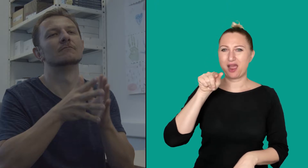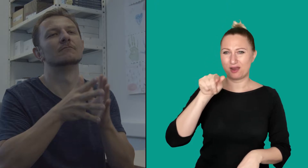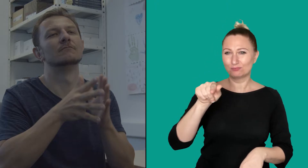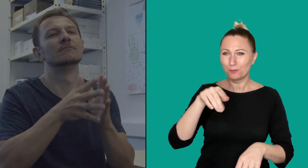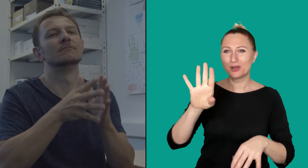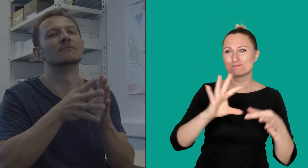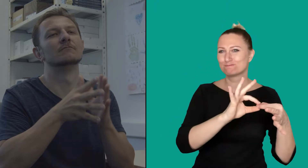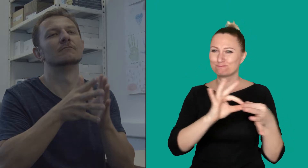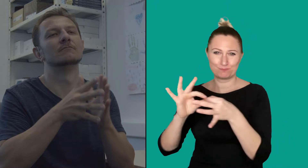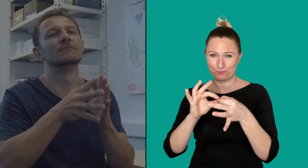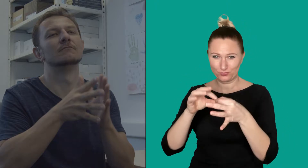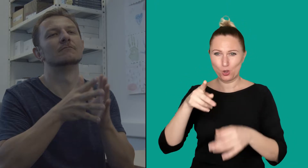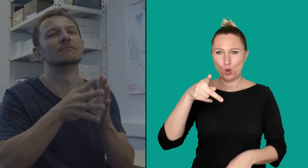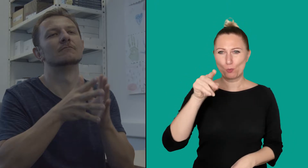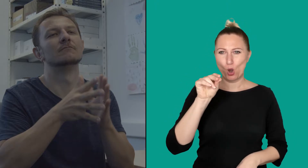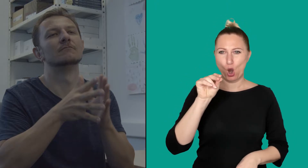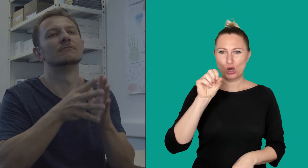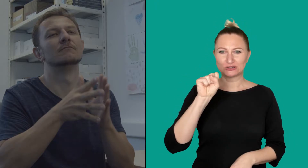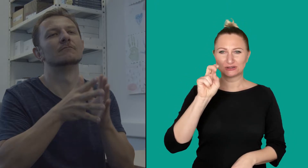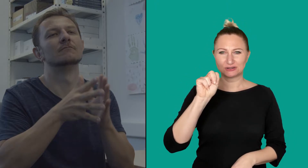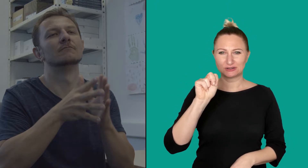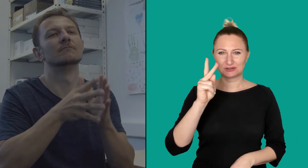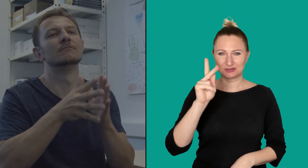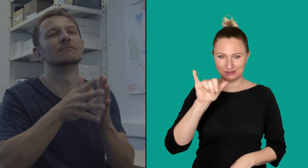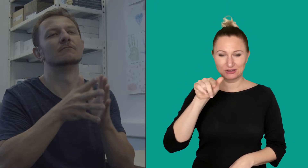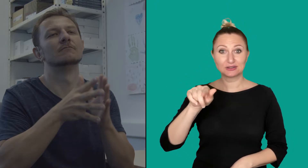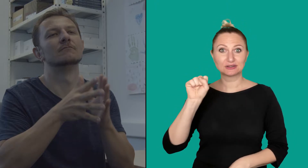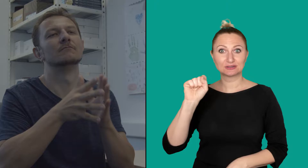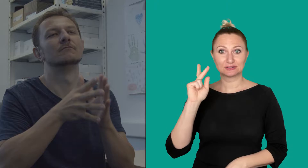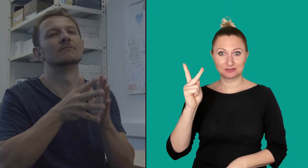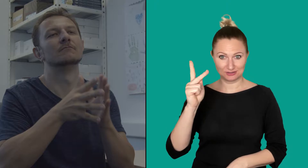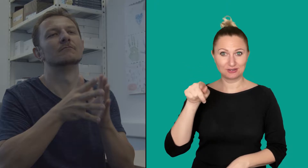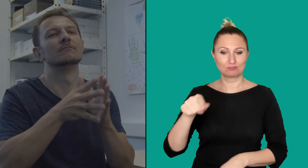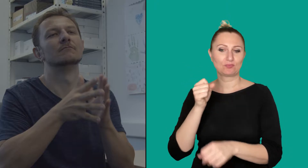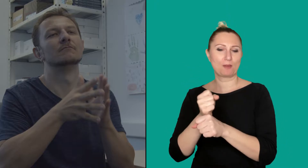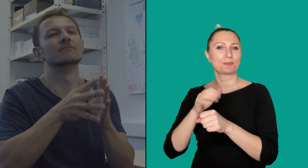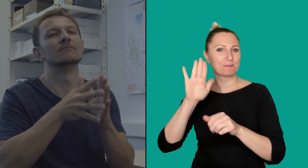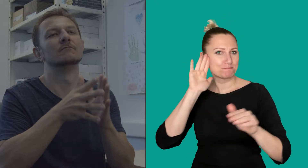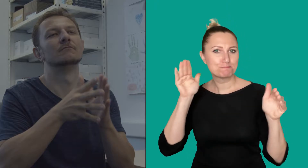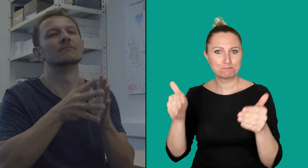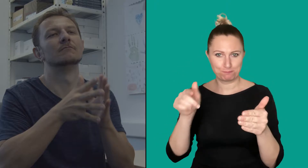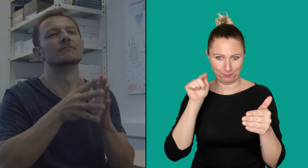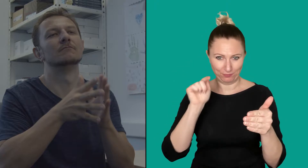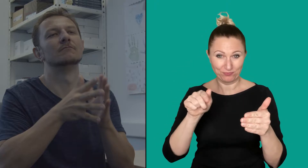he works more on Posunky.sk.